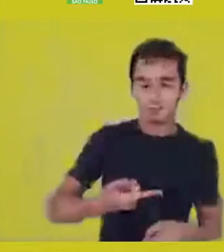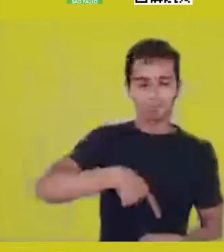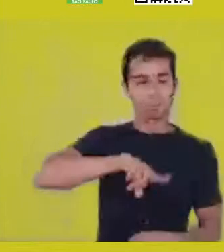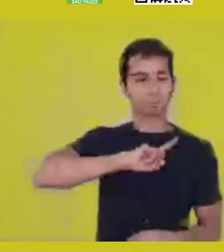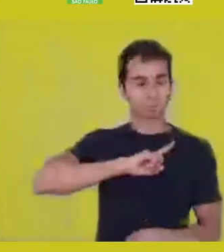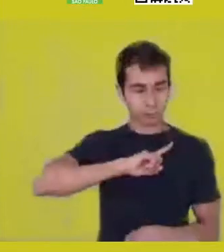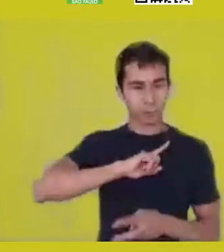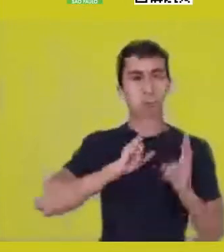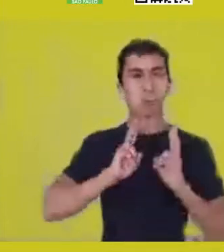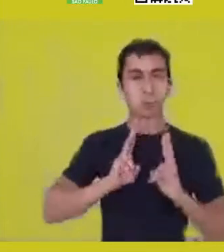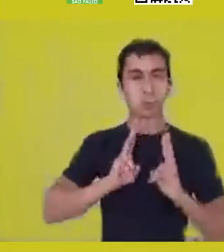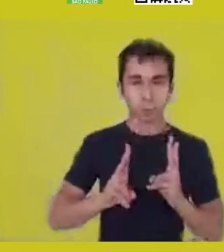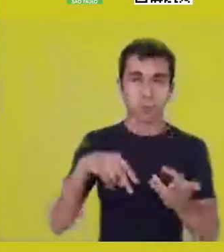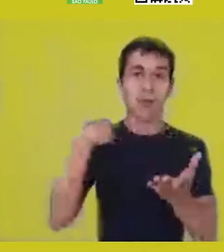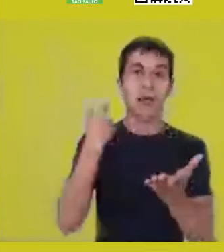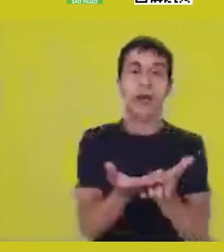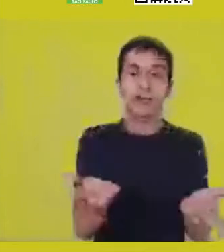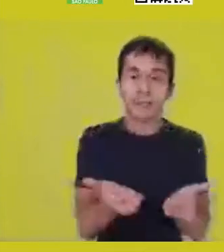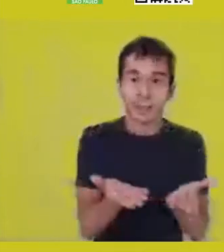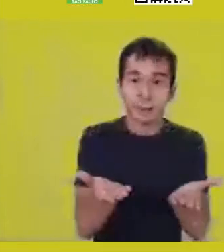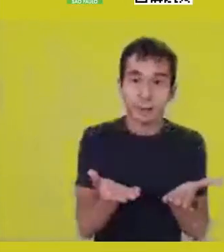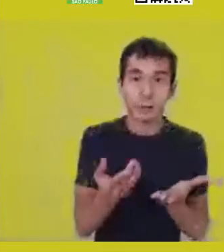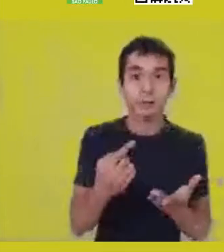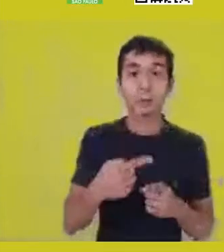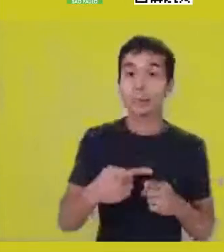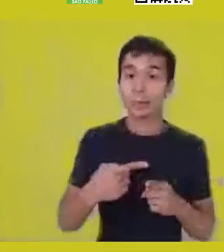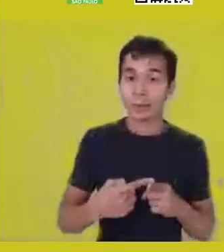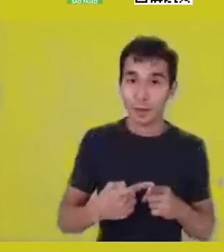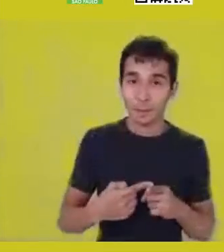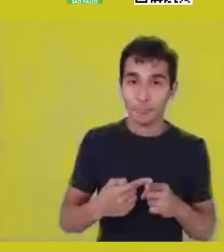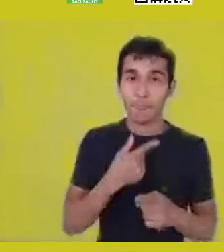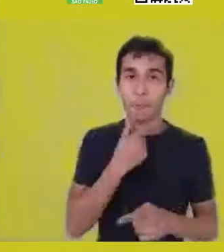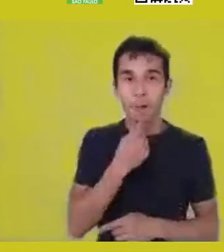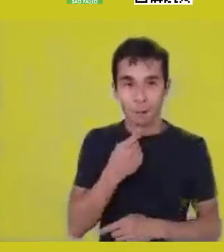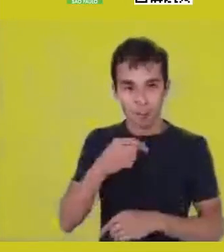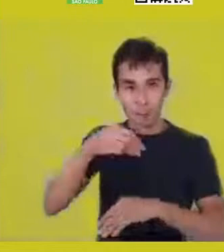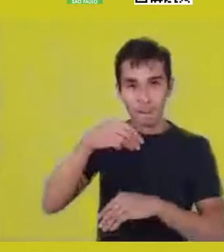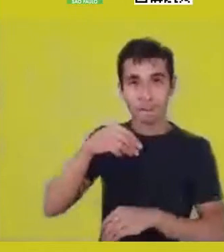of a bio-ancestrality of a biological character